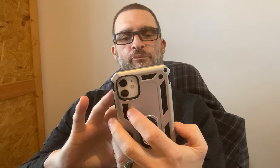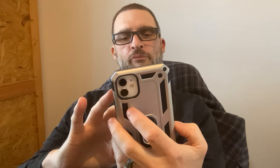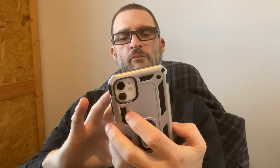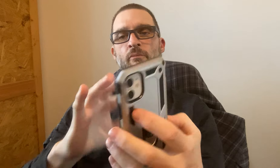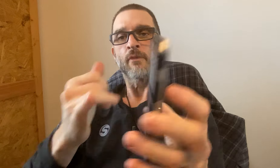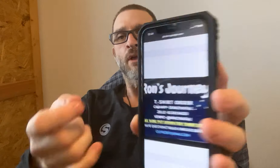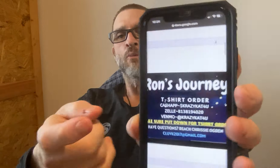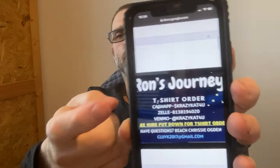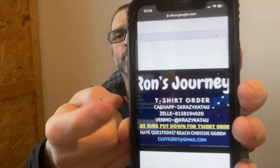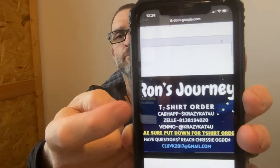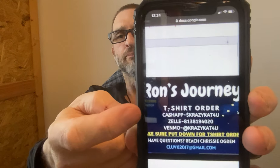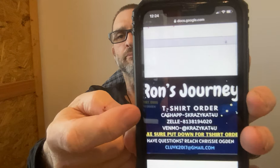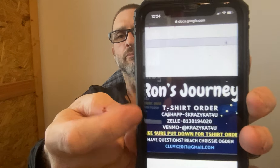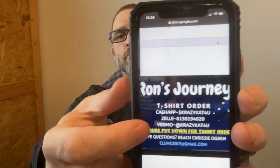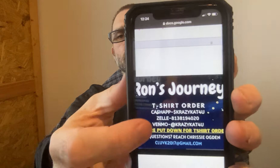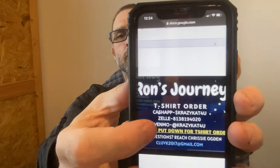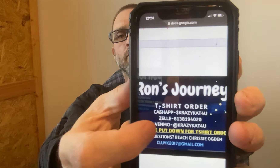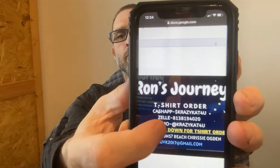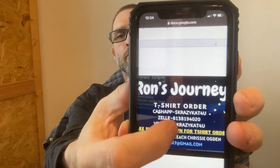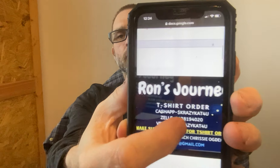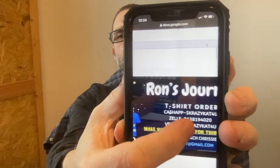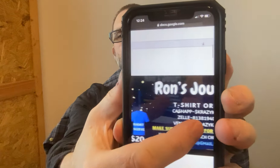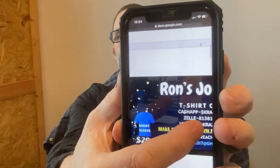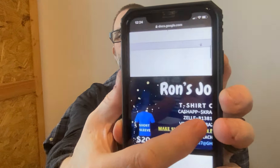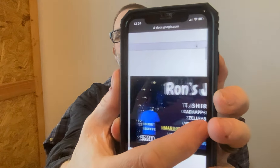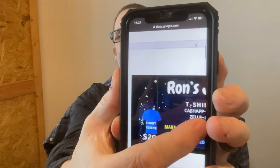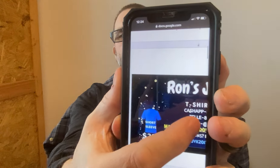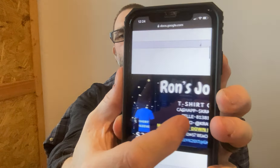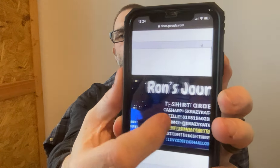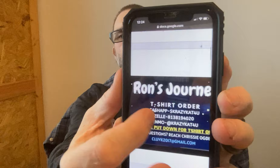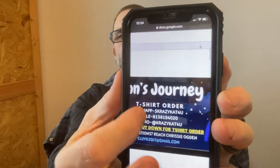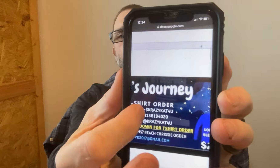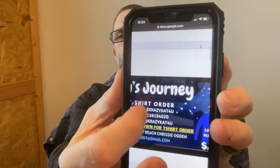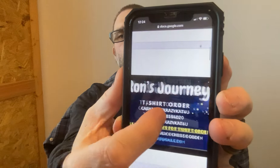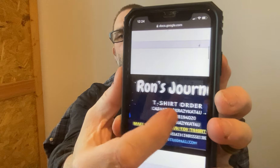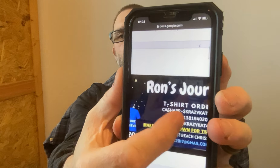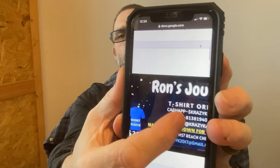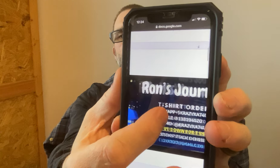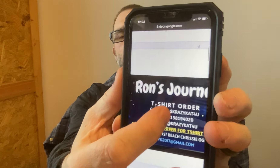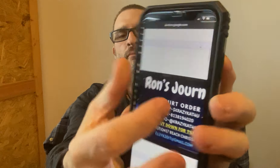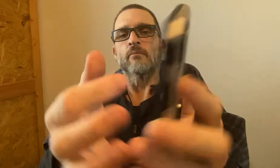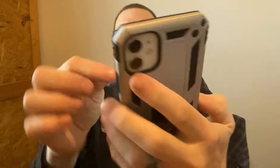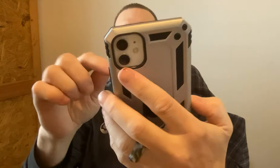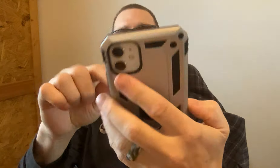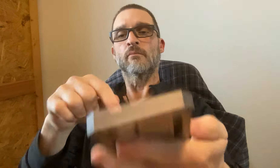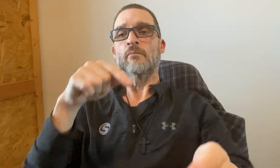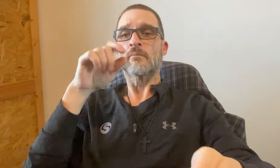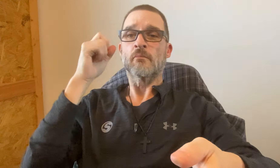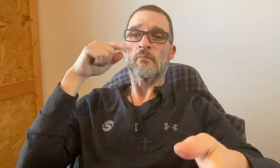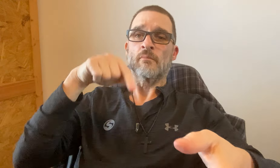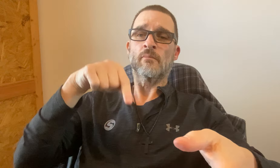Next on this screen.